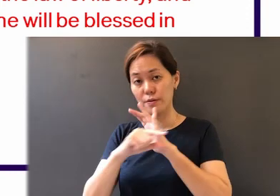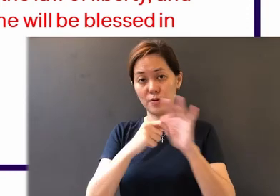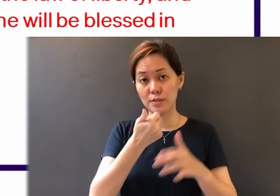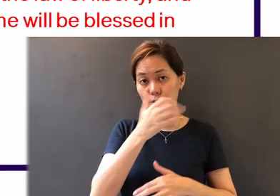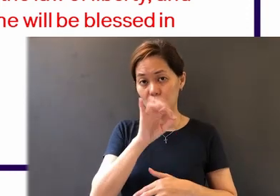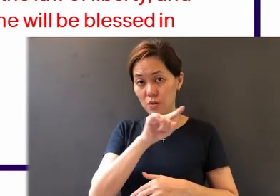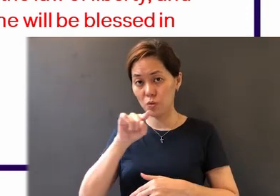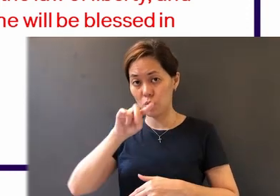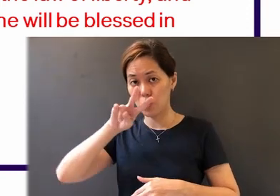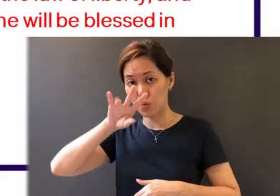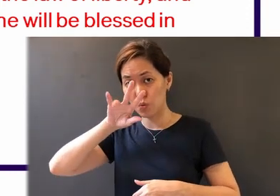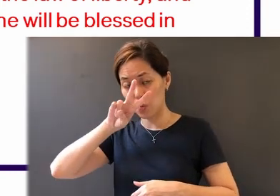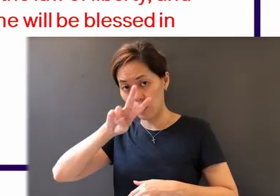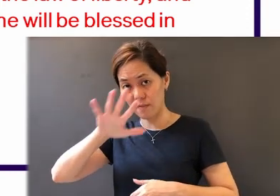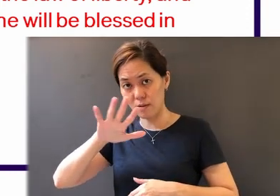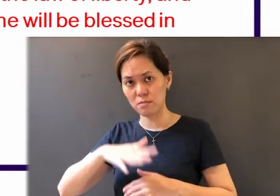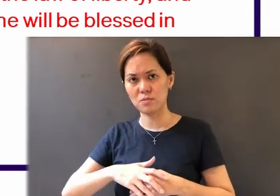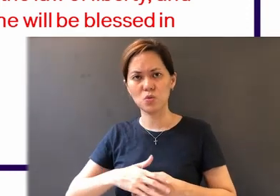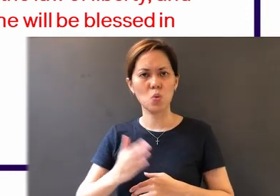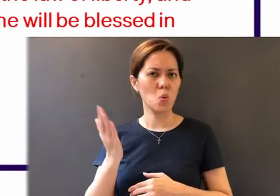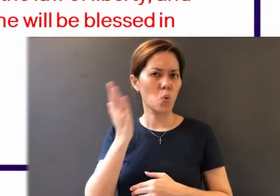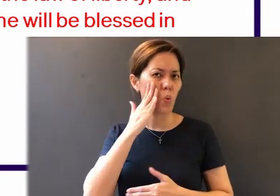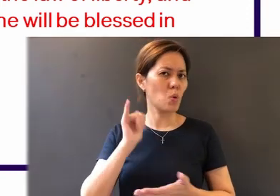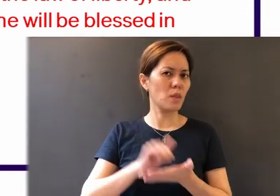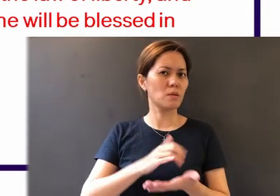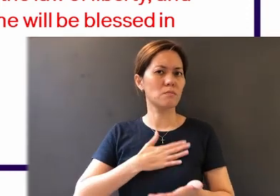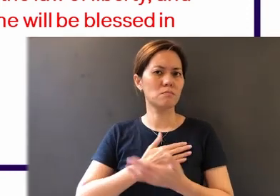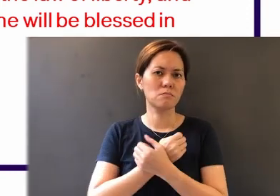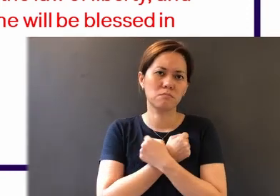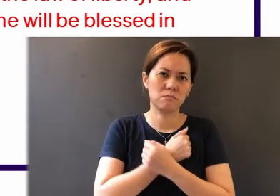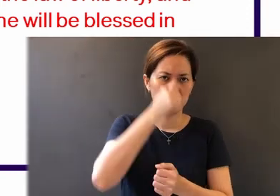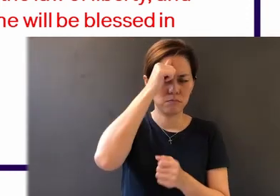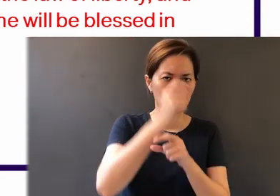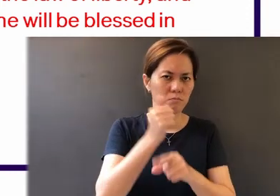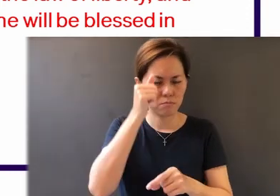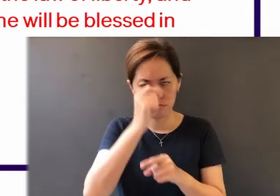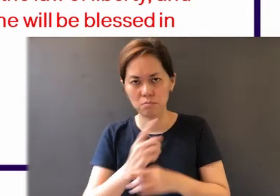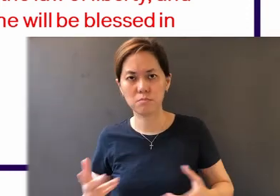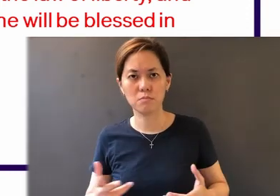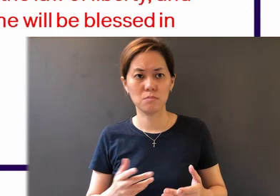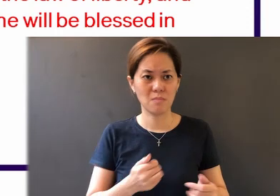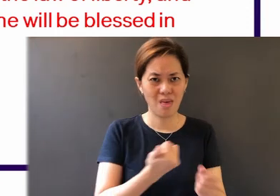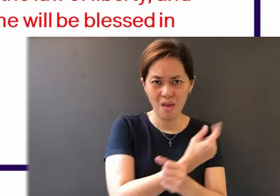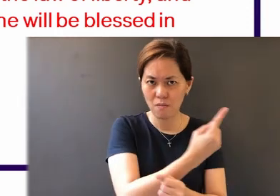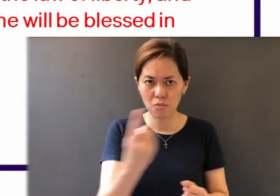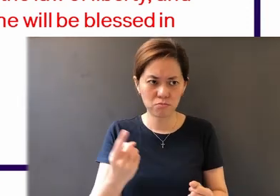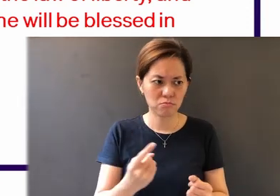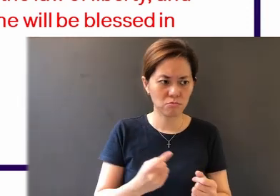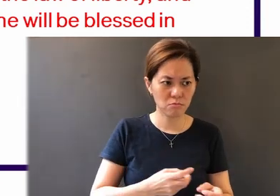James says, "Know this, my beloved brethren: let every person be quick to hear, slow